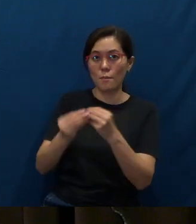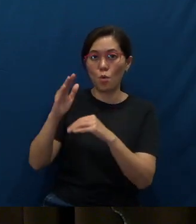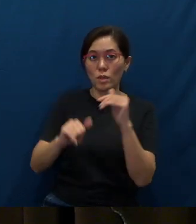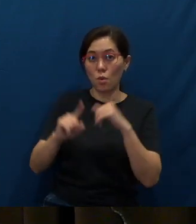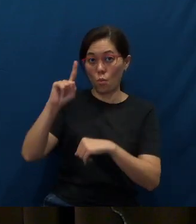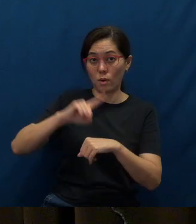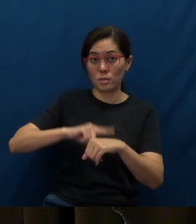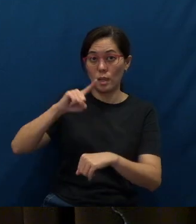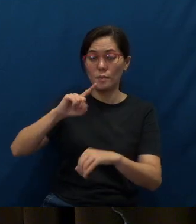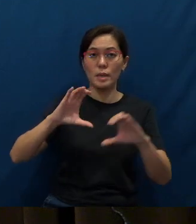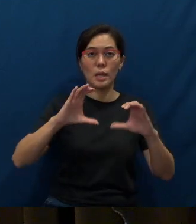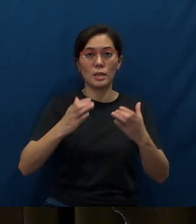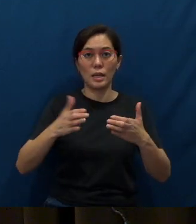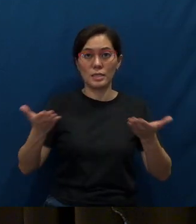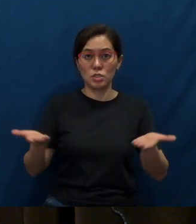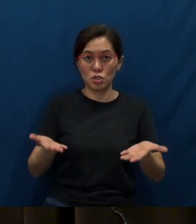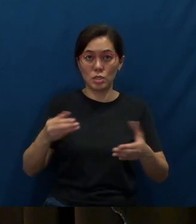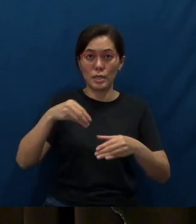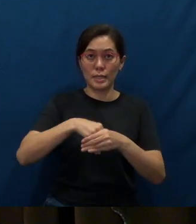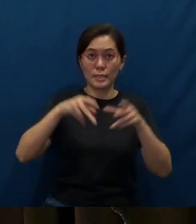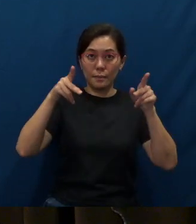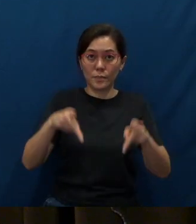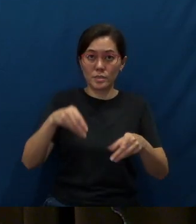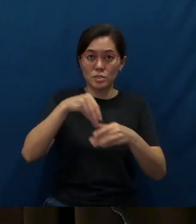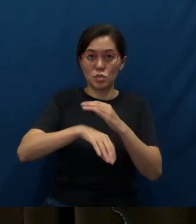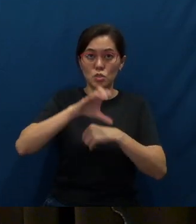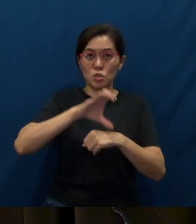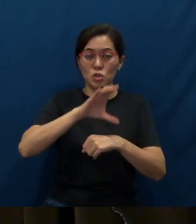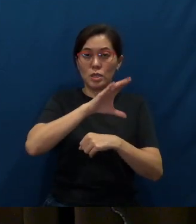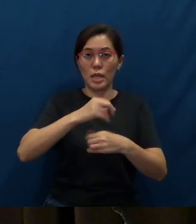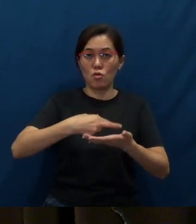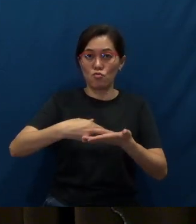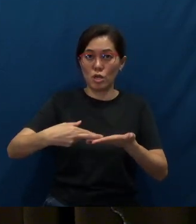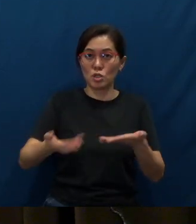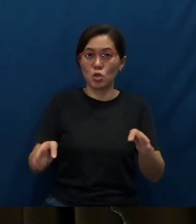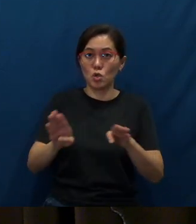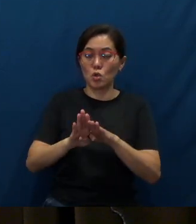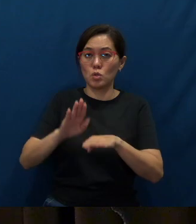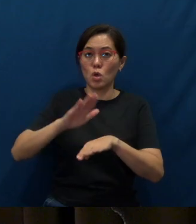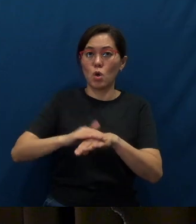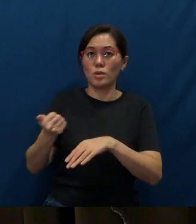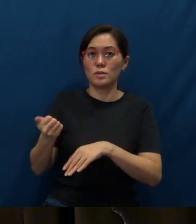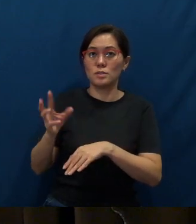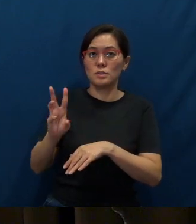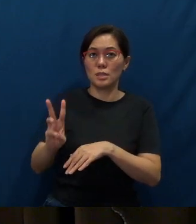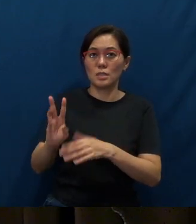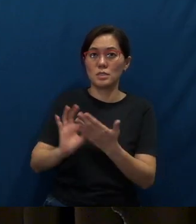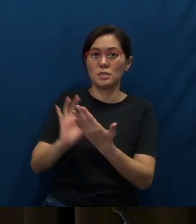The class is on-site, in-person, in church, and the registration closes on the 16th of February.